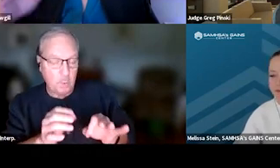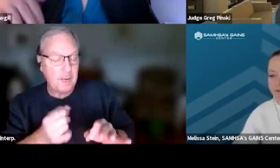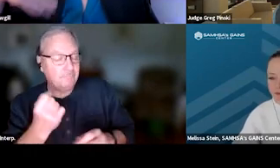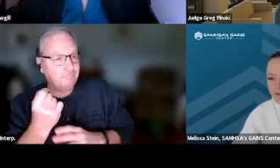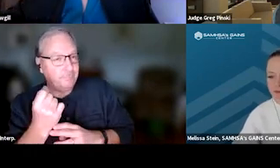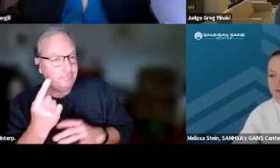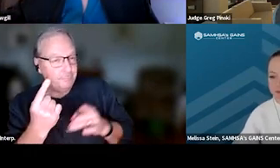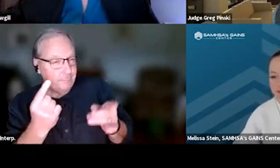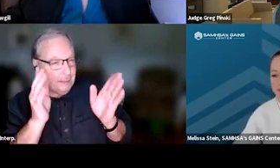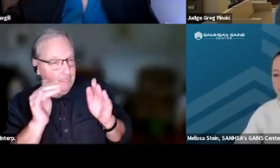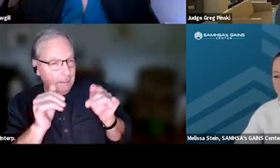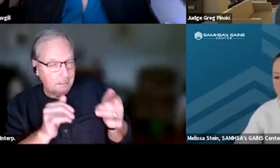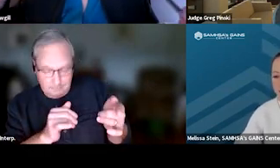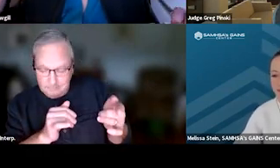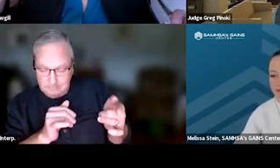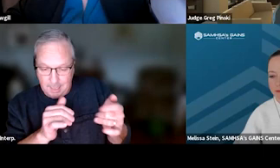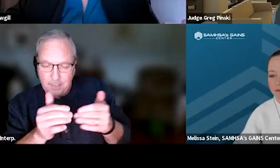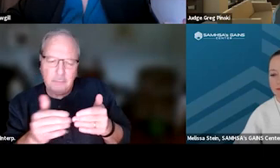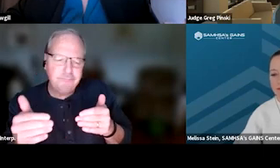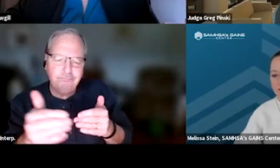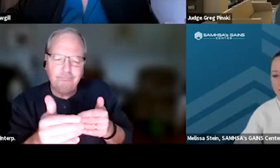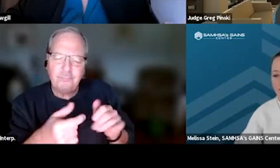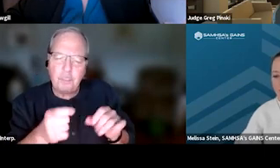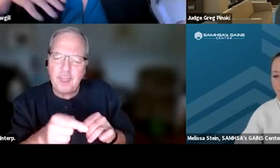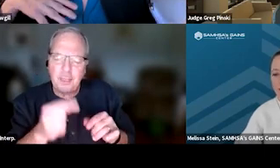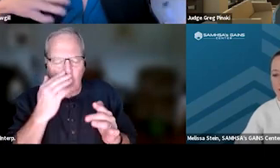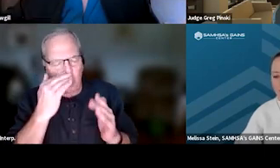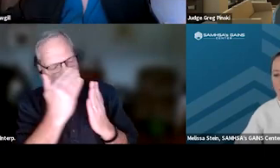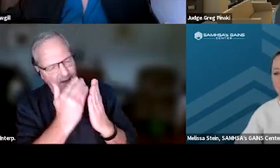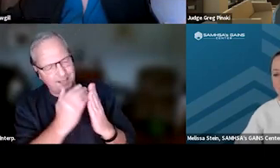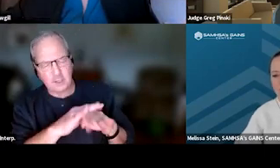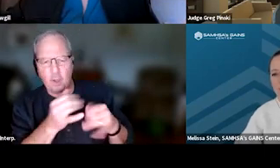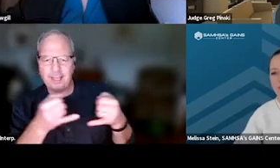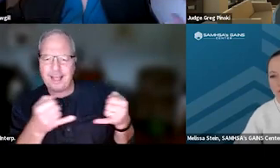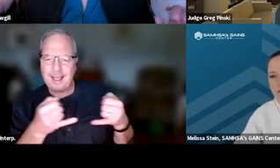And once then you move on, then look at the list online, sit down and talk to your team,